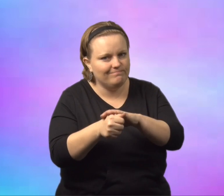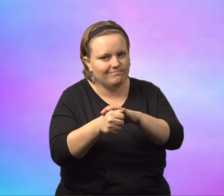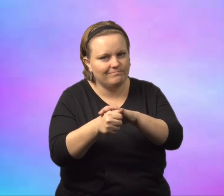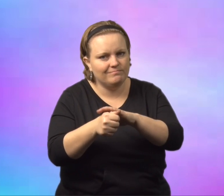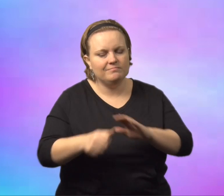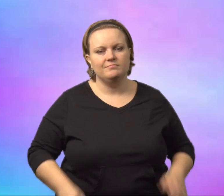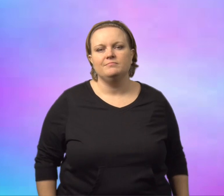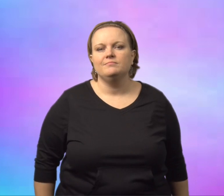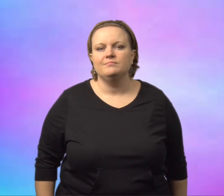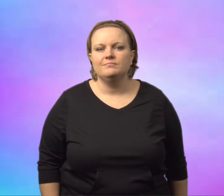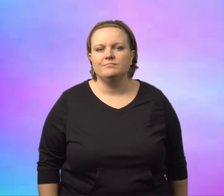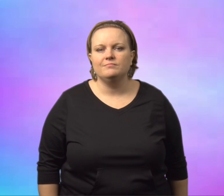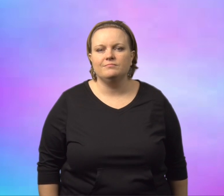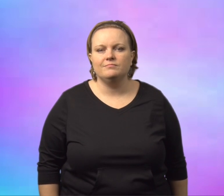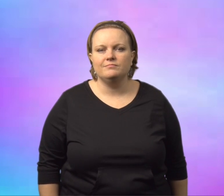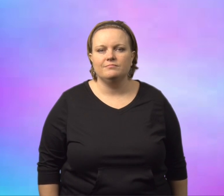That was really cool. That is concealed.